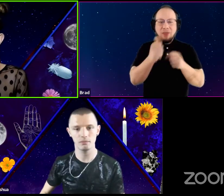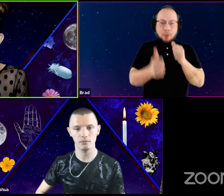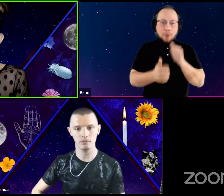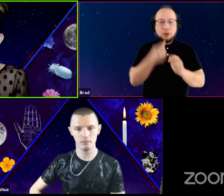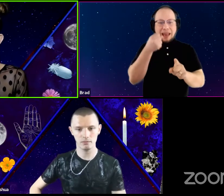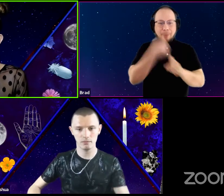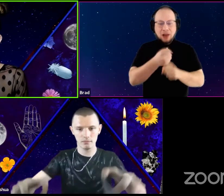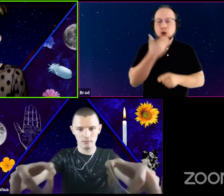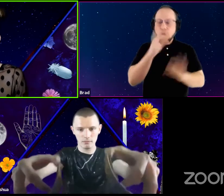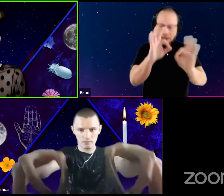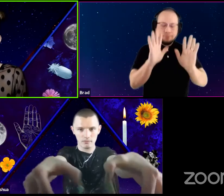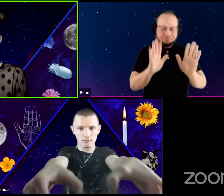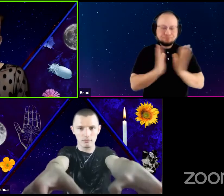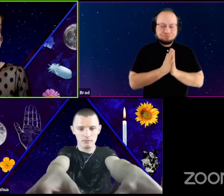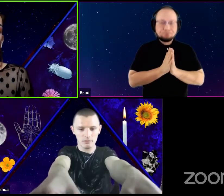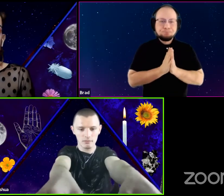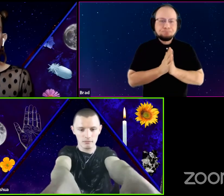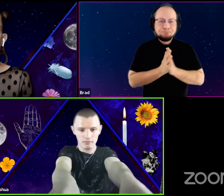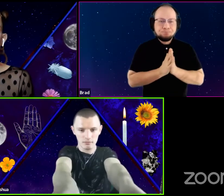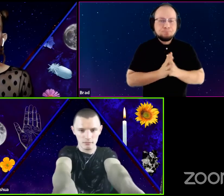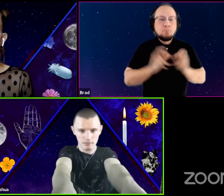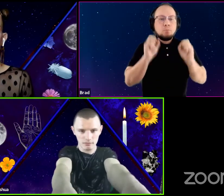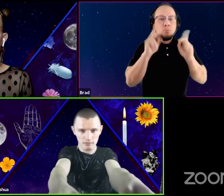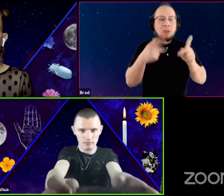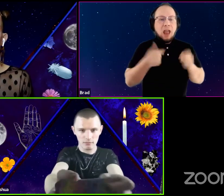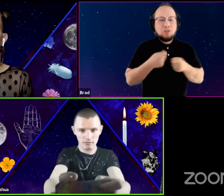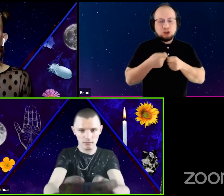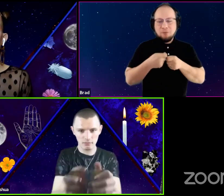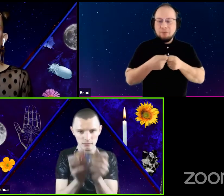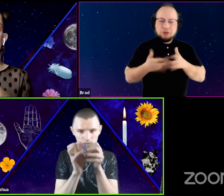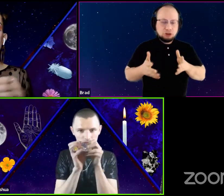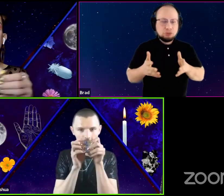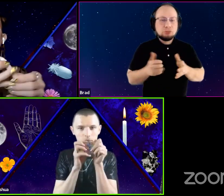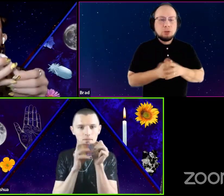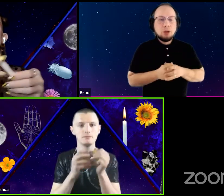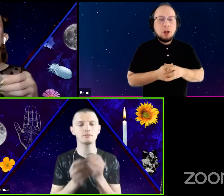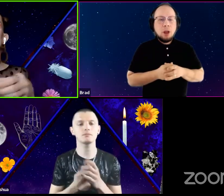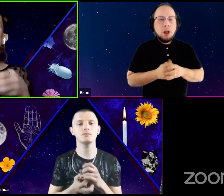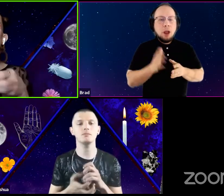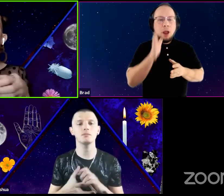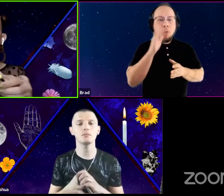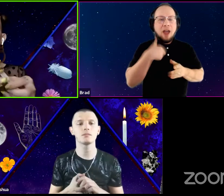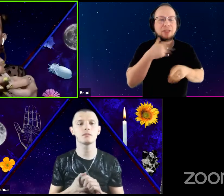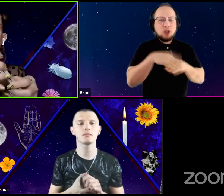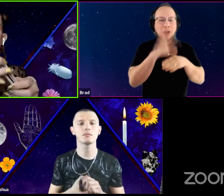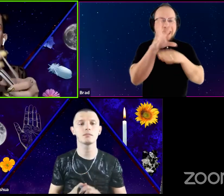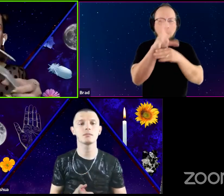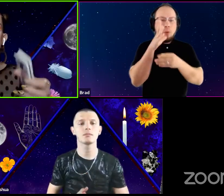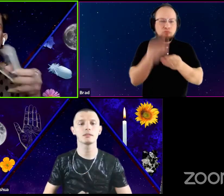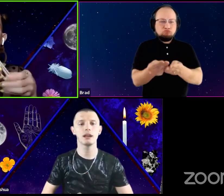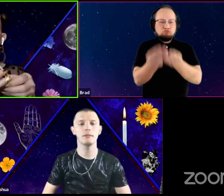That's good. Okay. Okay So I've shuffled, I'm going to sort of bring these on the camera now and just cut the deck.